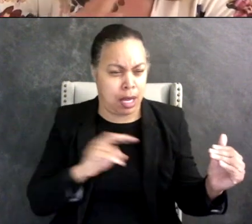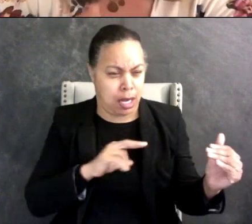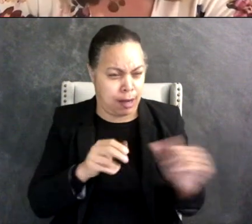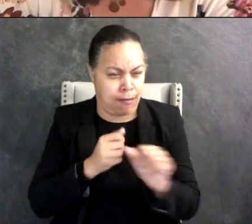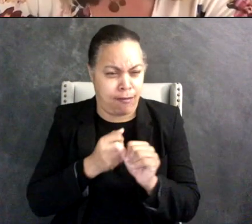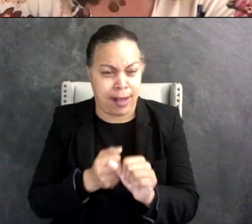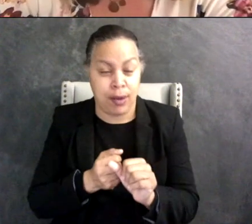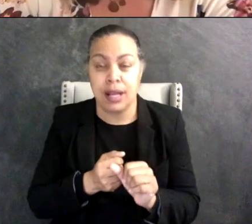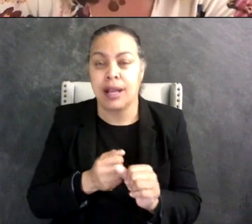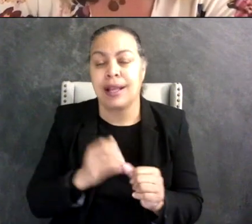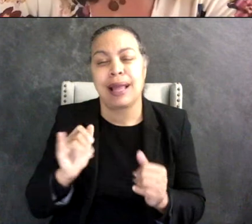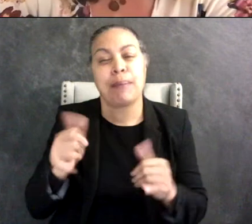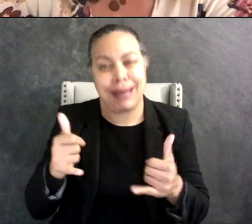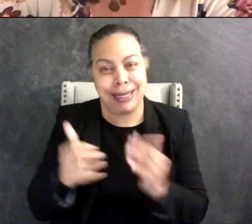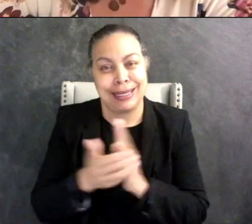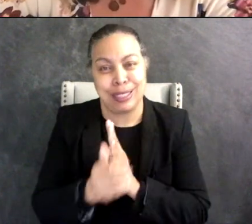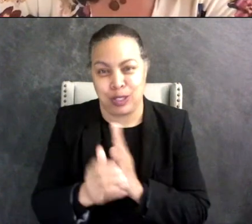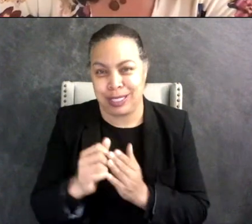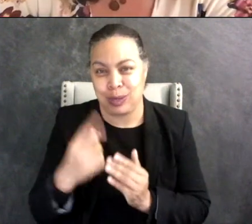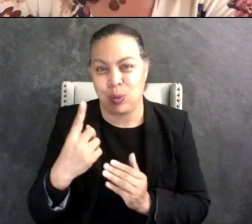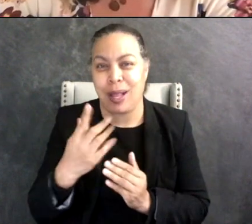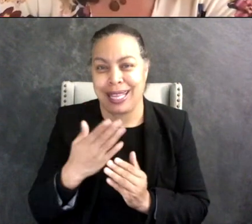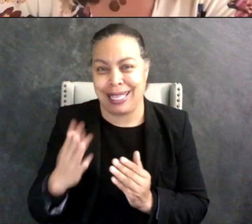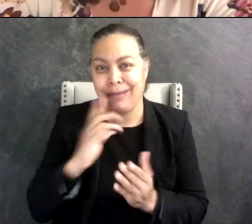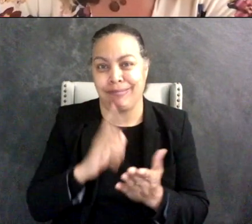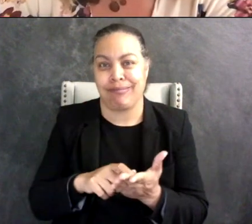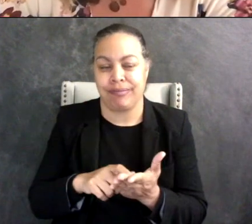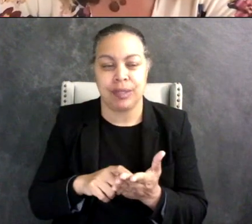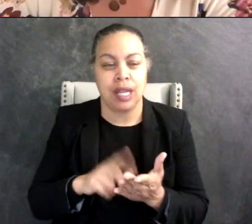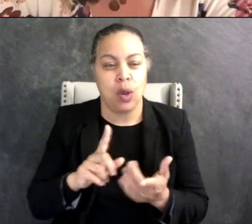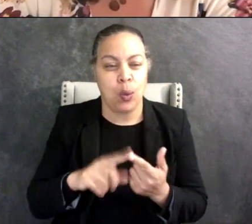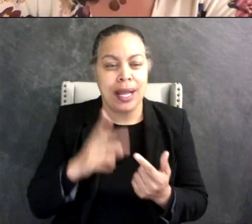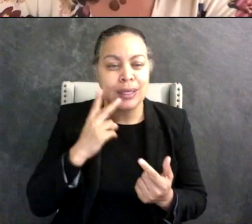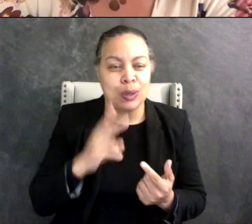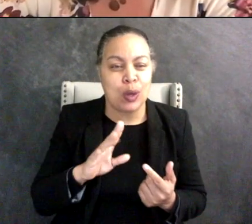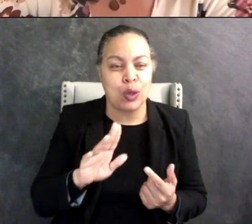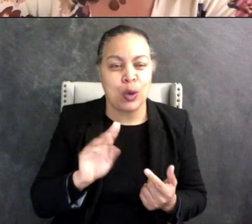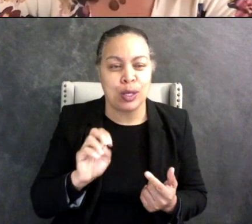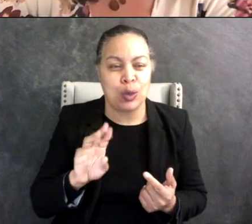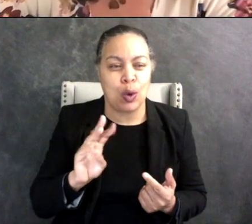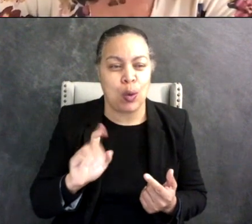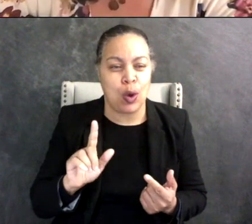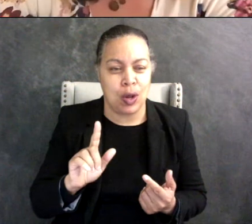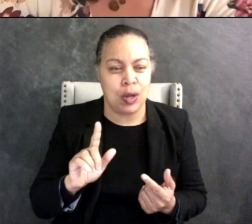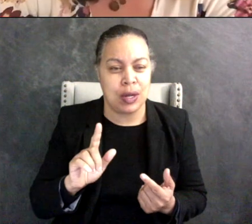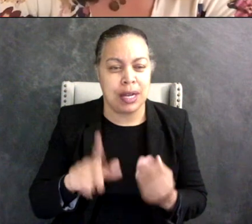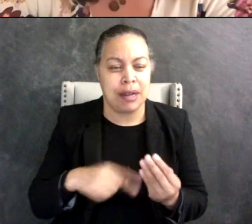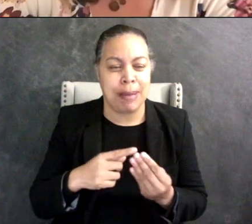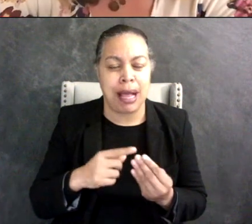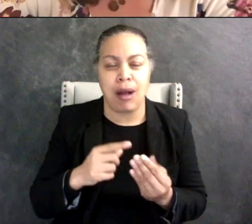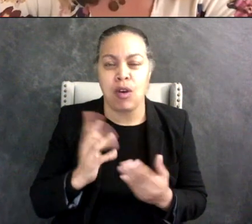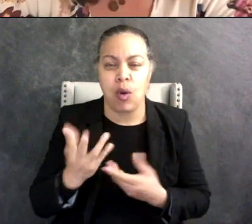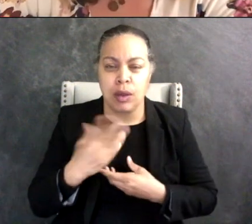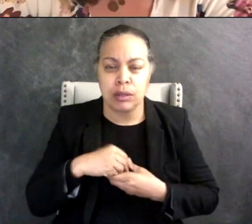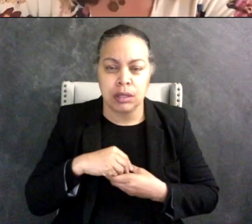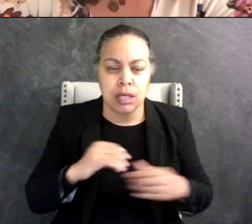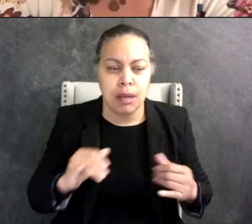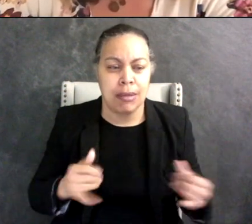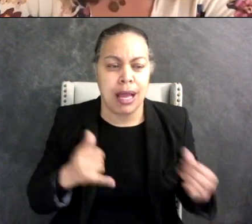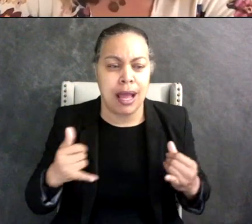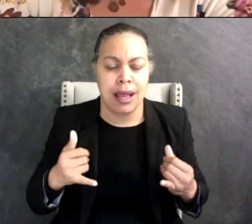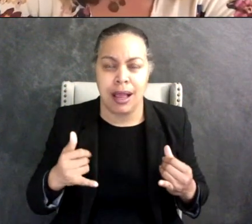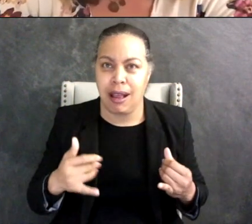when I ran into your narwhals about autistic play it was so empowering and